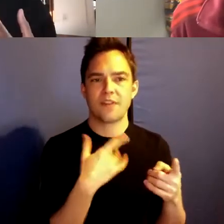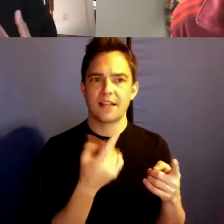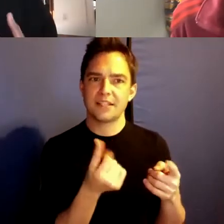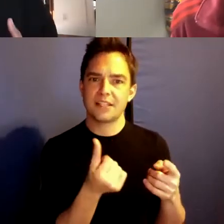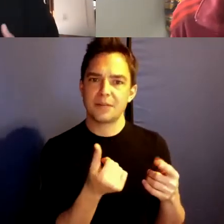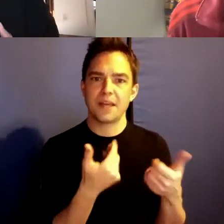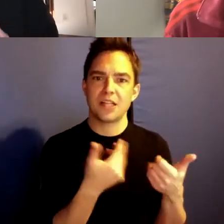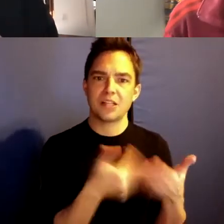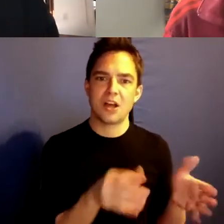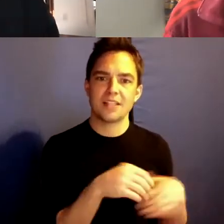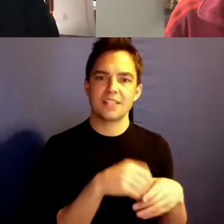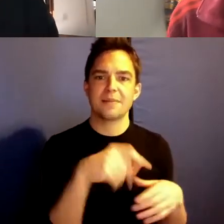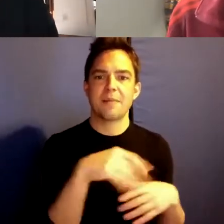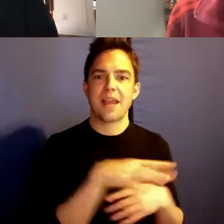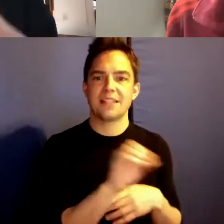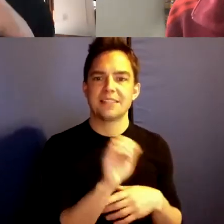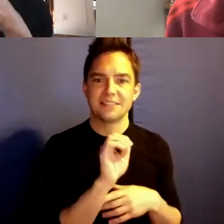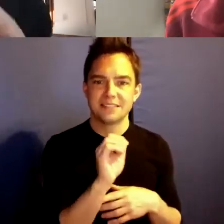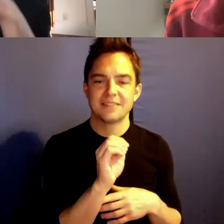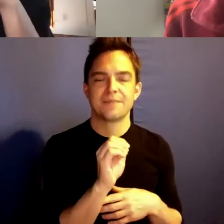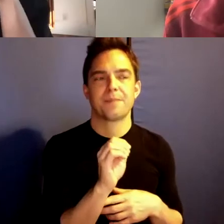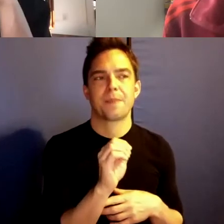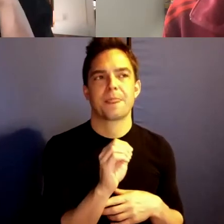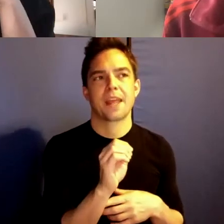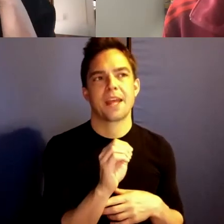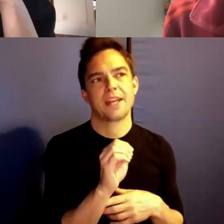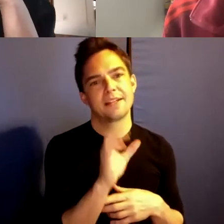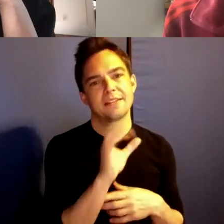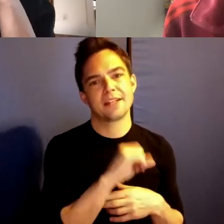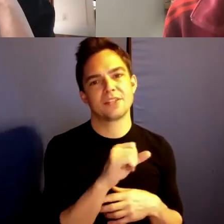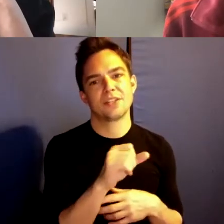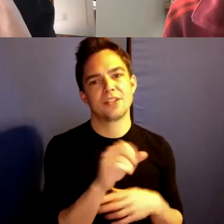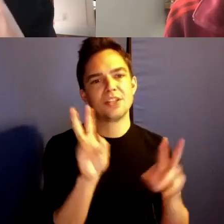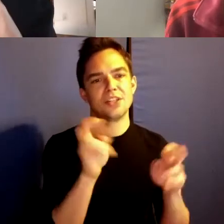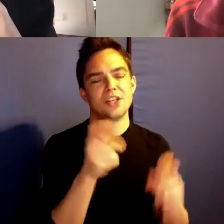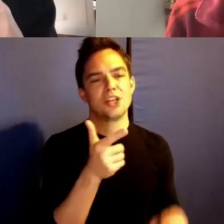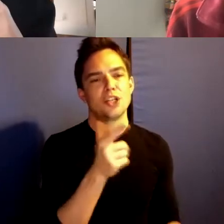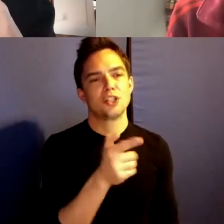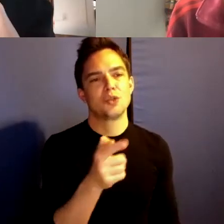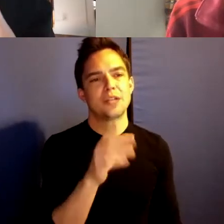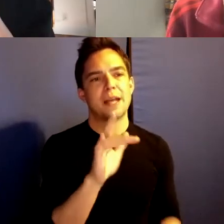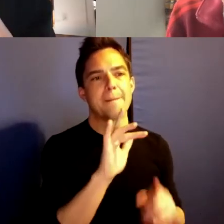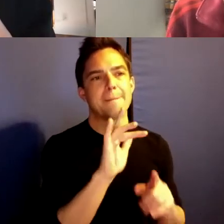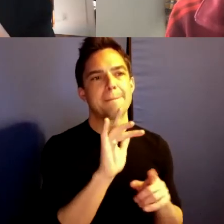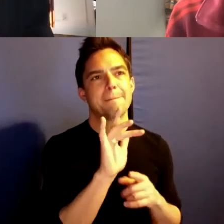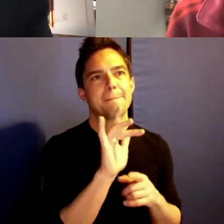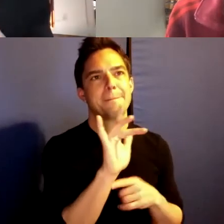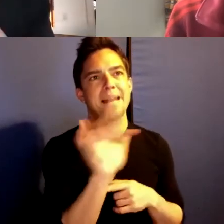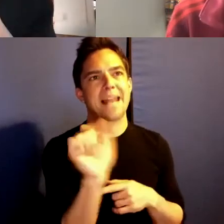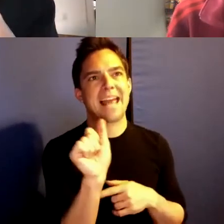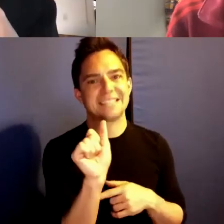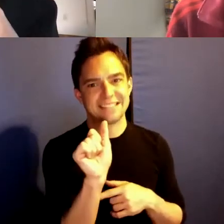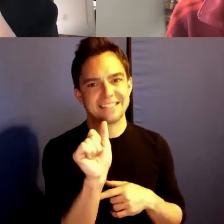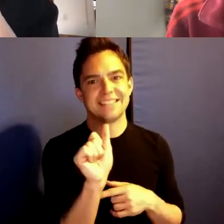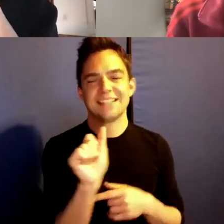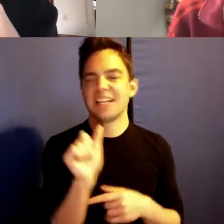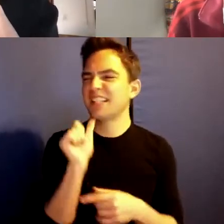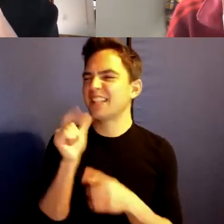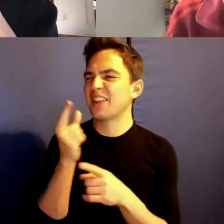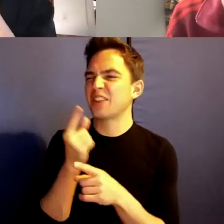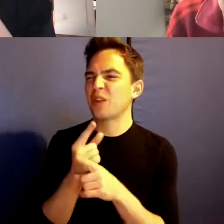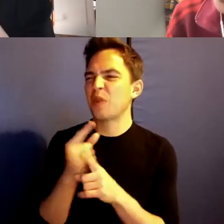space and shooting, I guess shooting blanks. That has a different meaning, right?